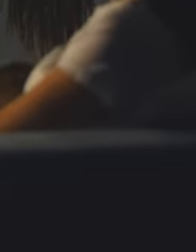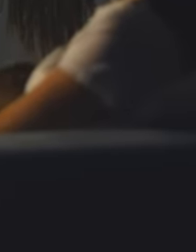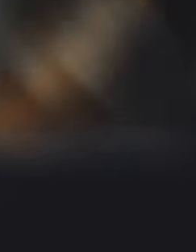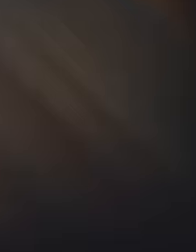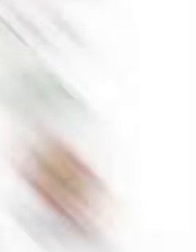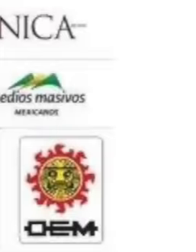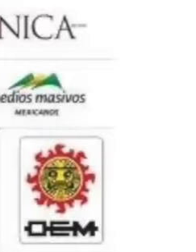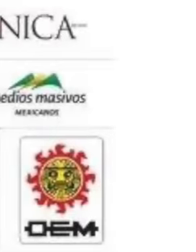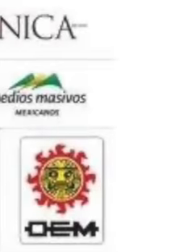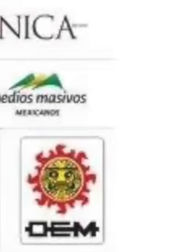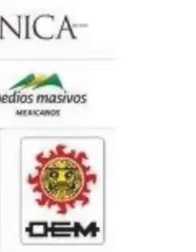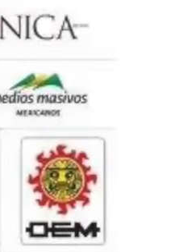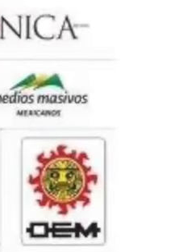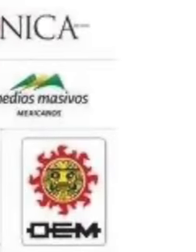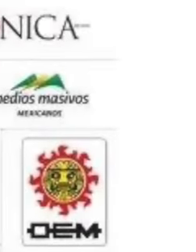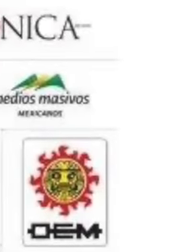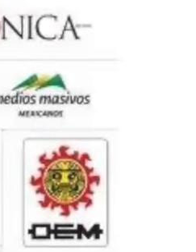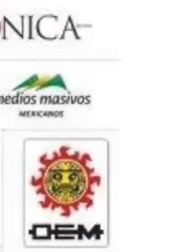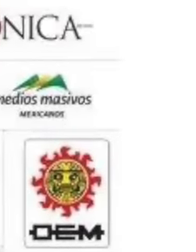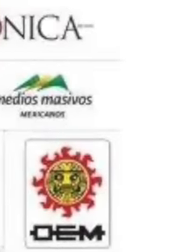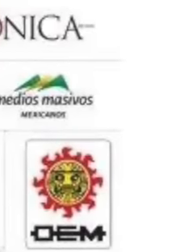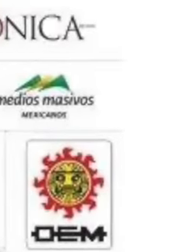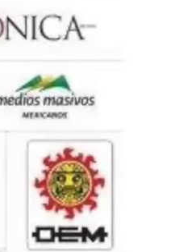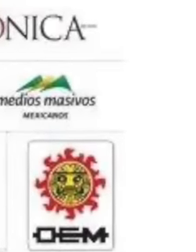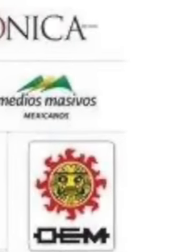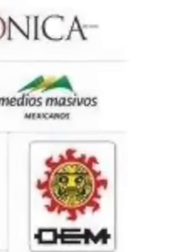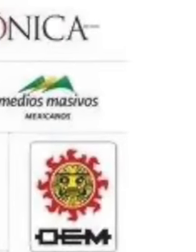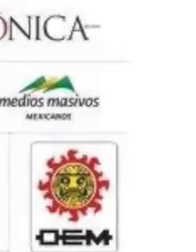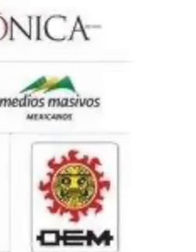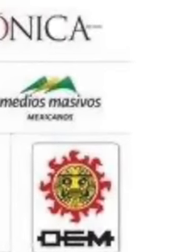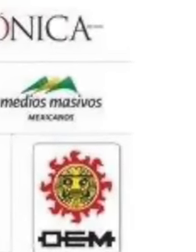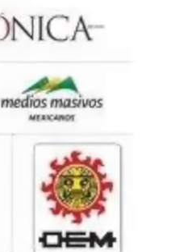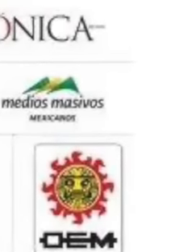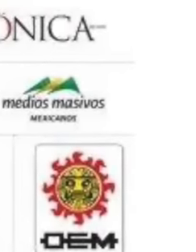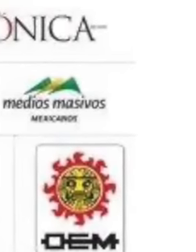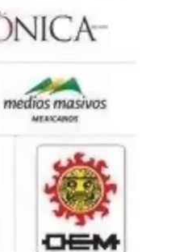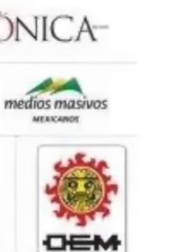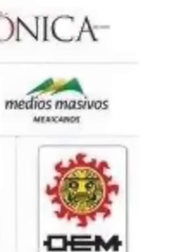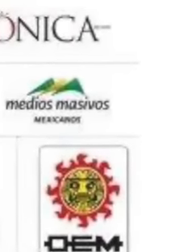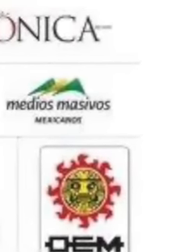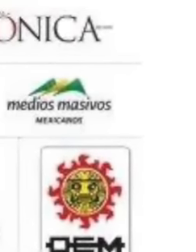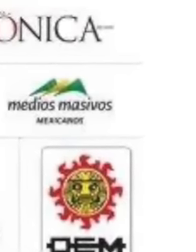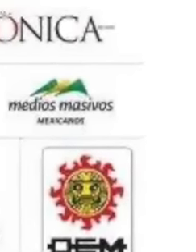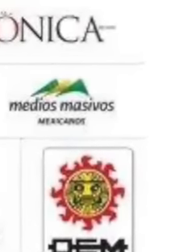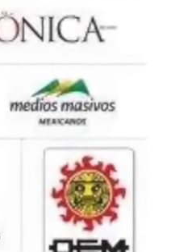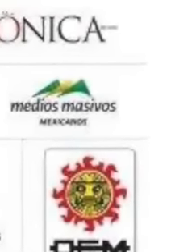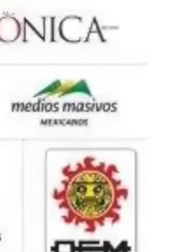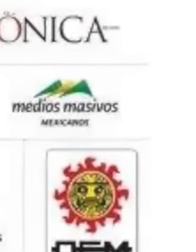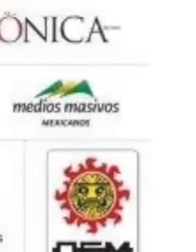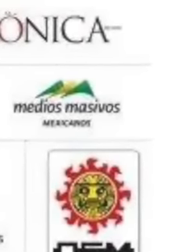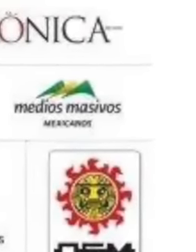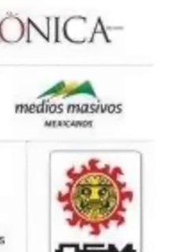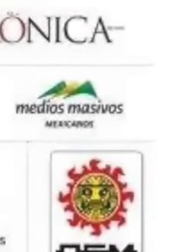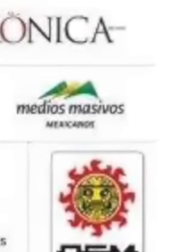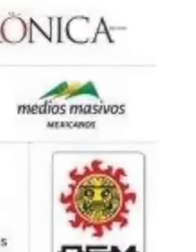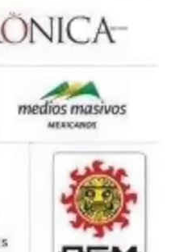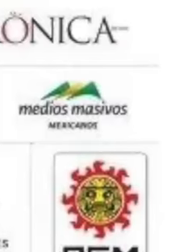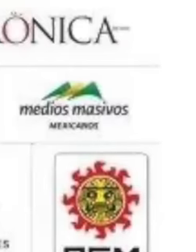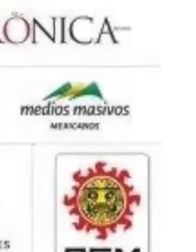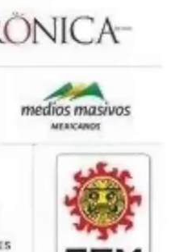big media such as Televisa TV Azteca image TV latinus newspaper Al reform El Universal